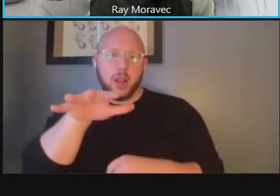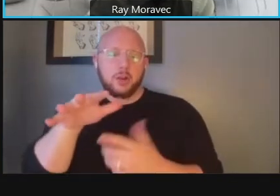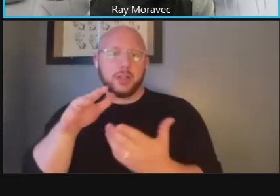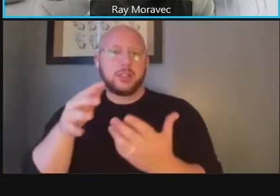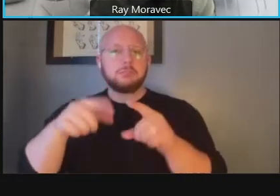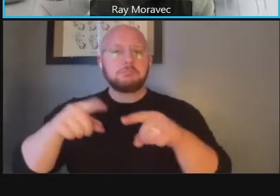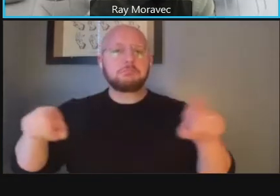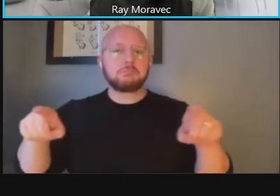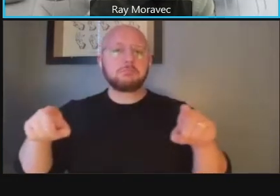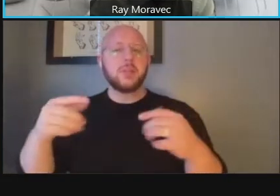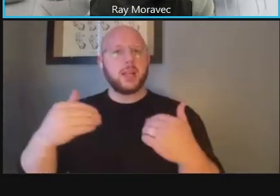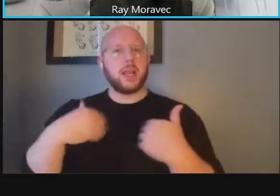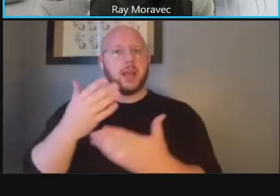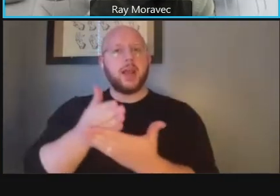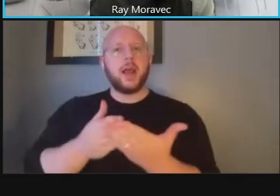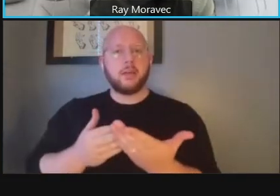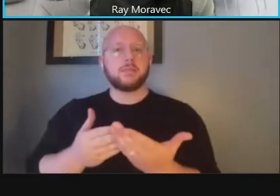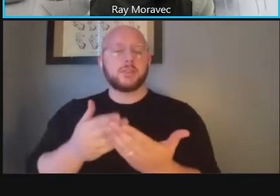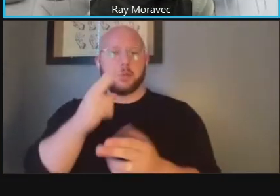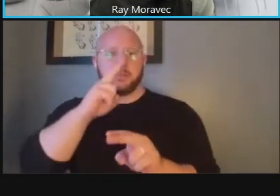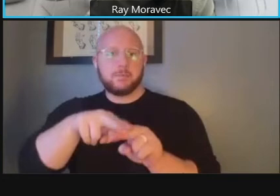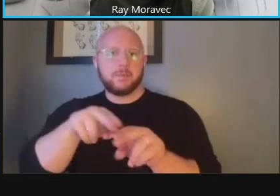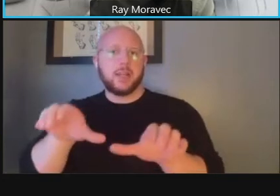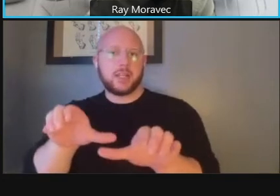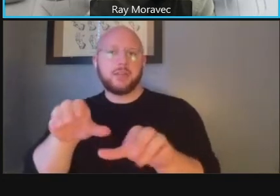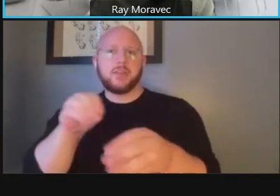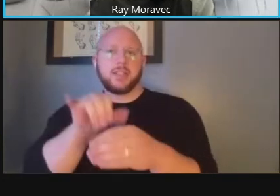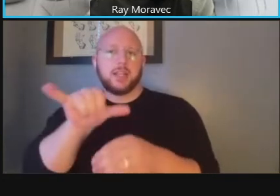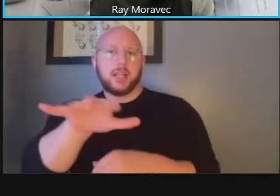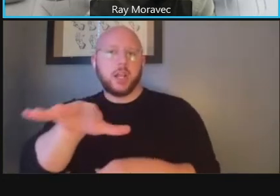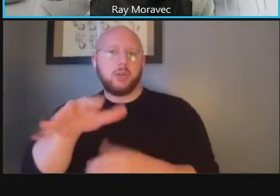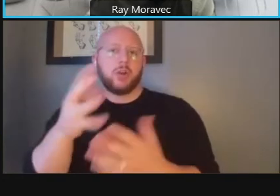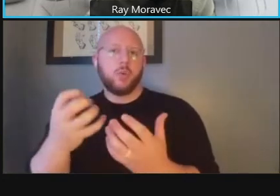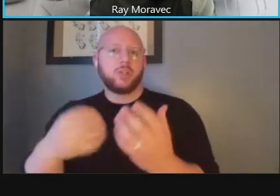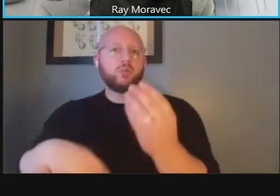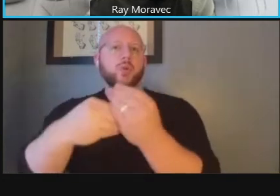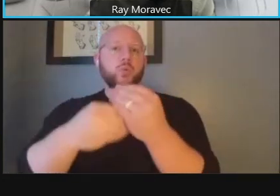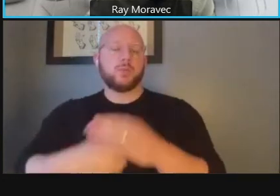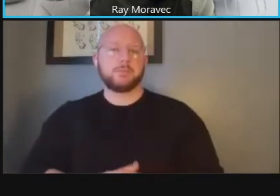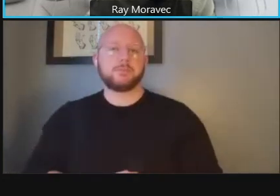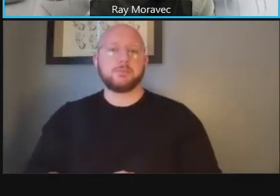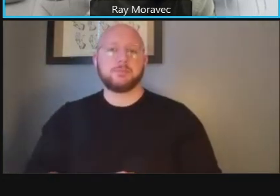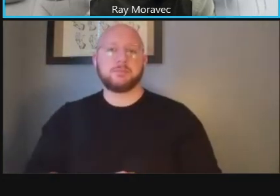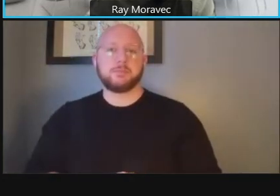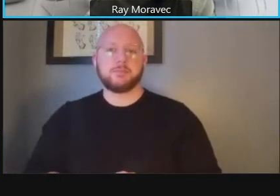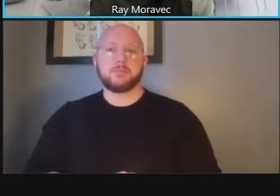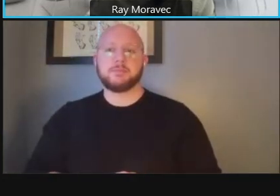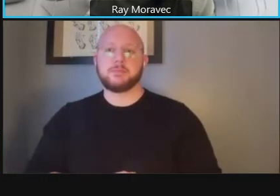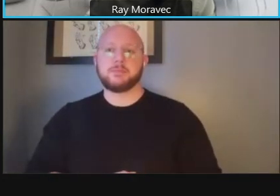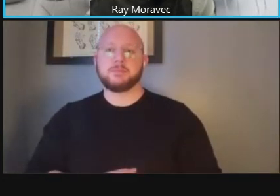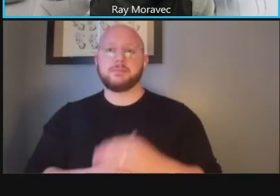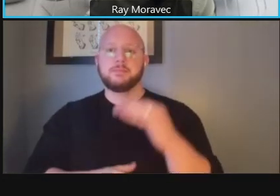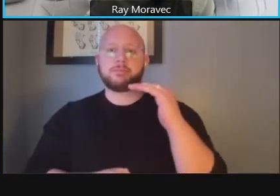activities going on that we'd like to coordinate and tie in with you go to the next slide and